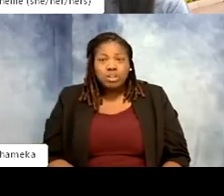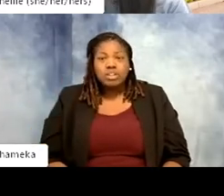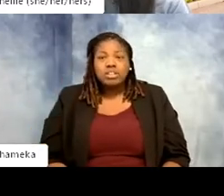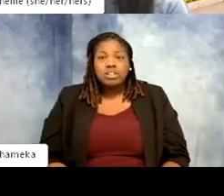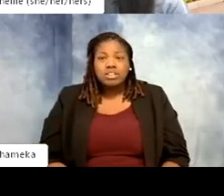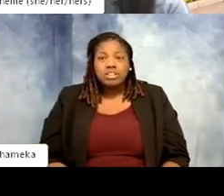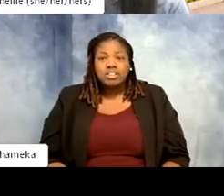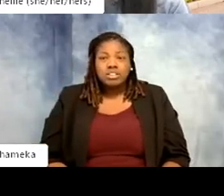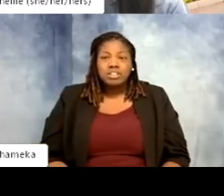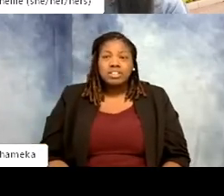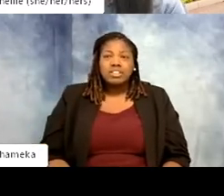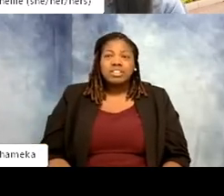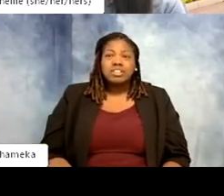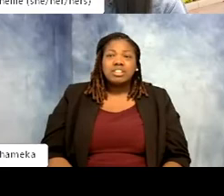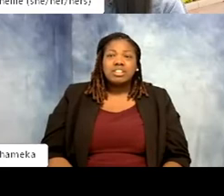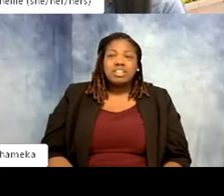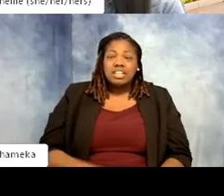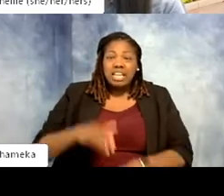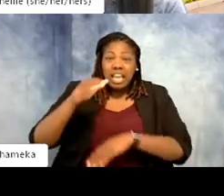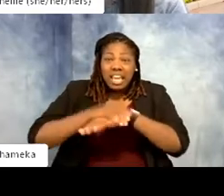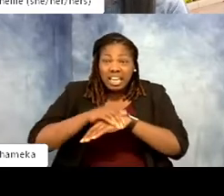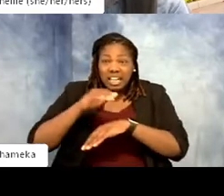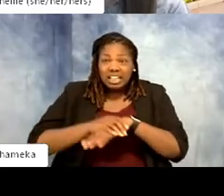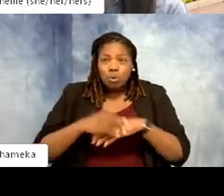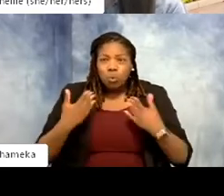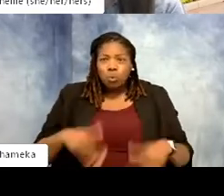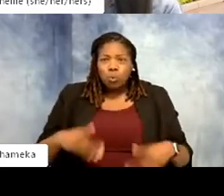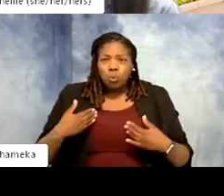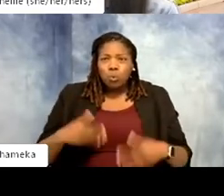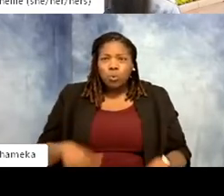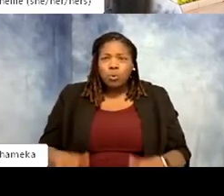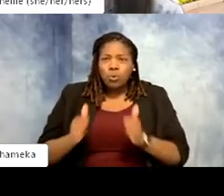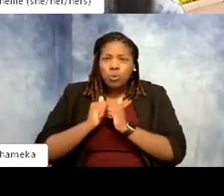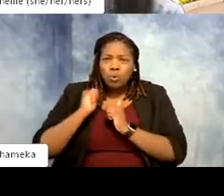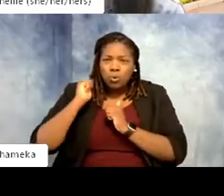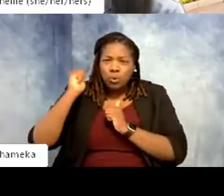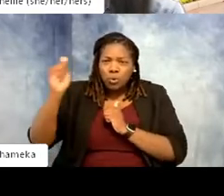all the way from Derby in England so we are officially international for this program.